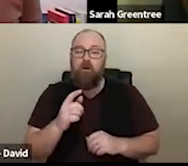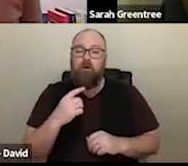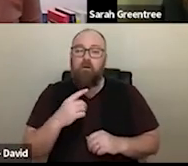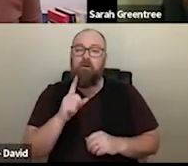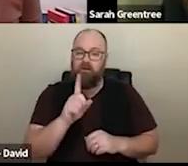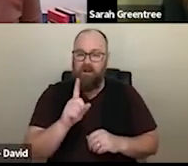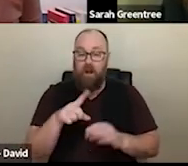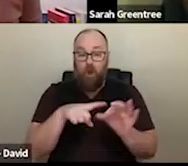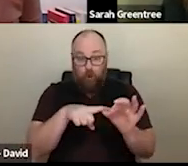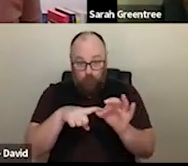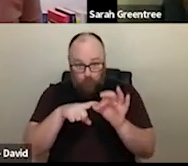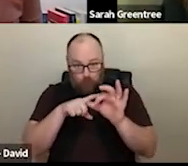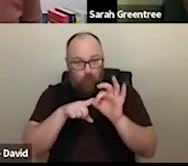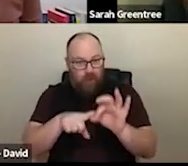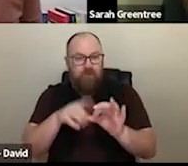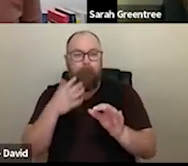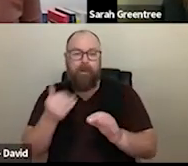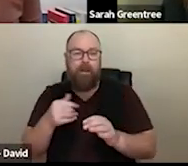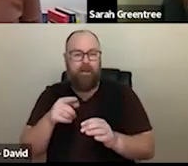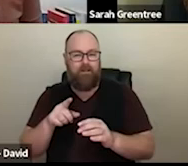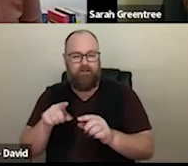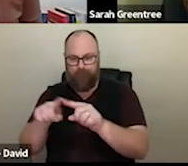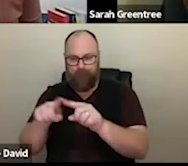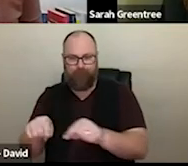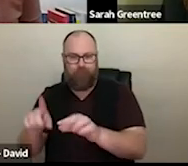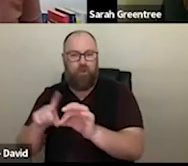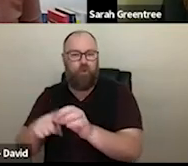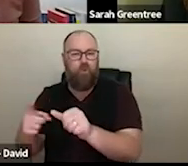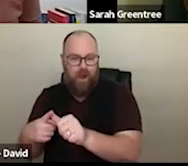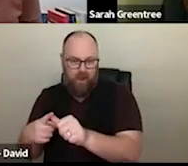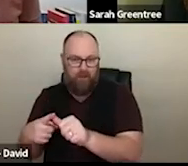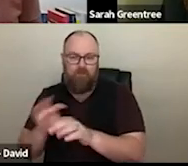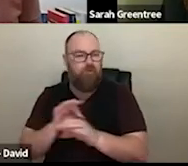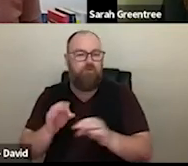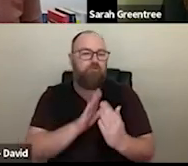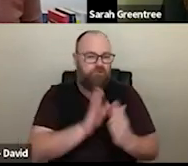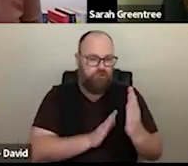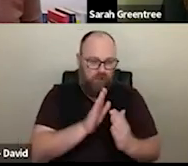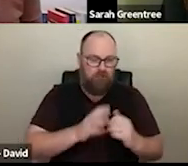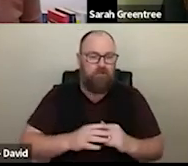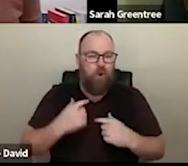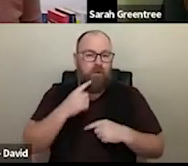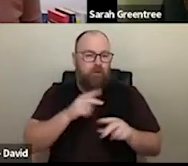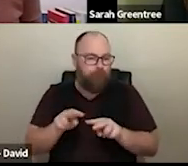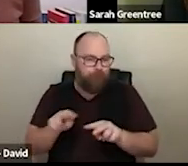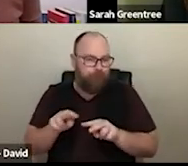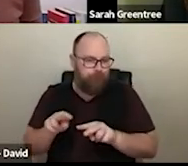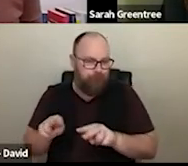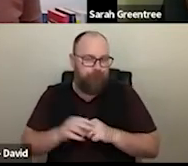to that Q. And A. country as well, which would be great as well. Box just so we can manage the questions as they flow through from you. But, we would prefer to keep questions to the so I try to avoid putting in the chat box.